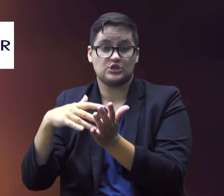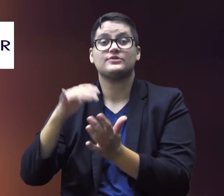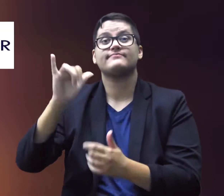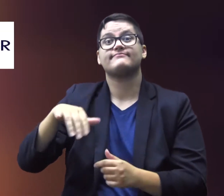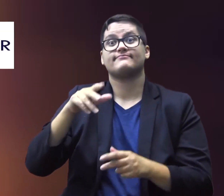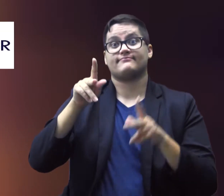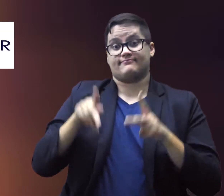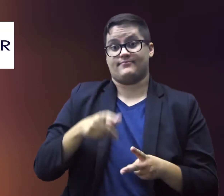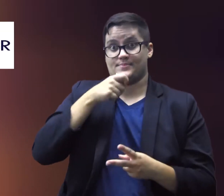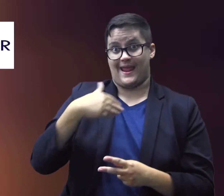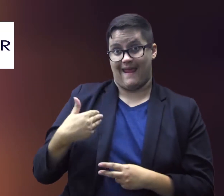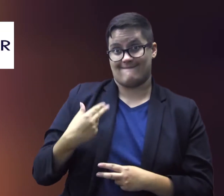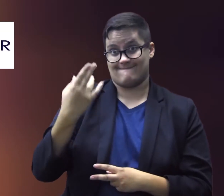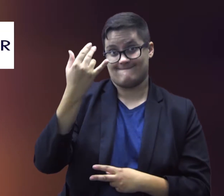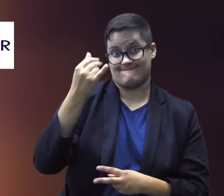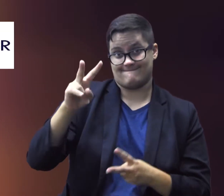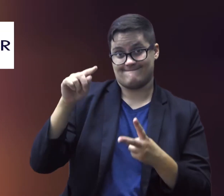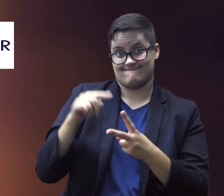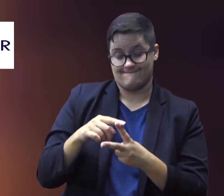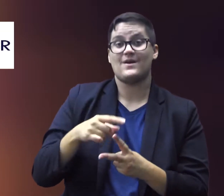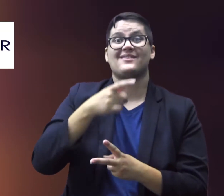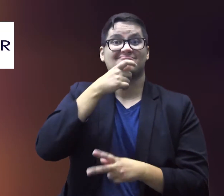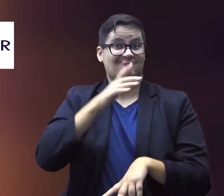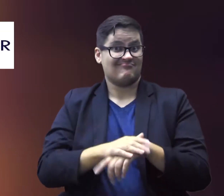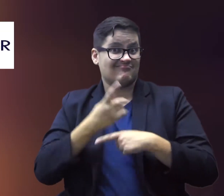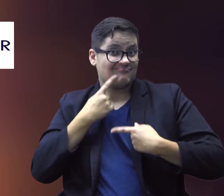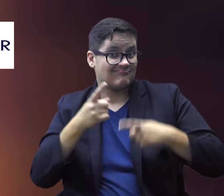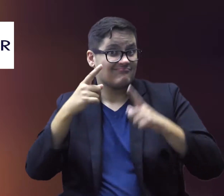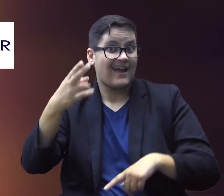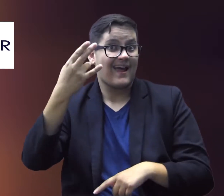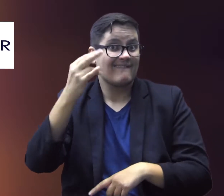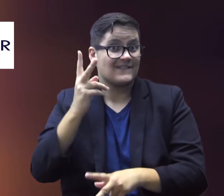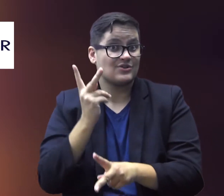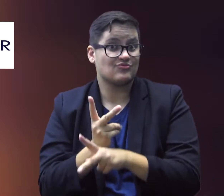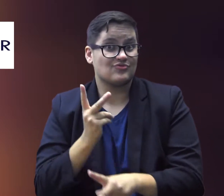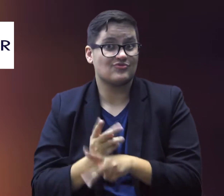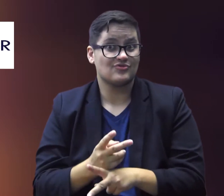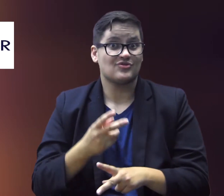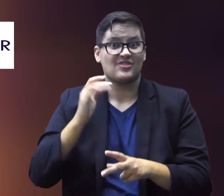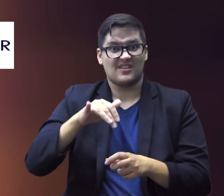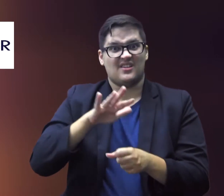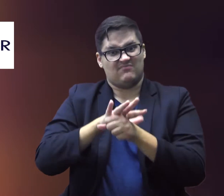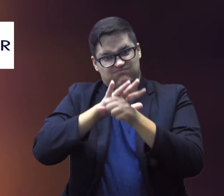that people living with HIV who are on effective HIV treatment that fully